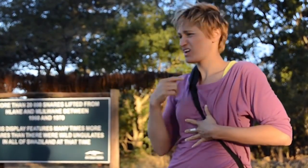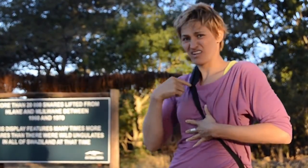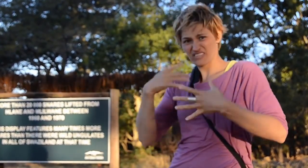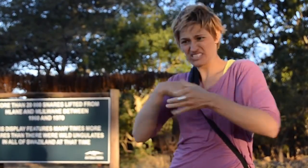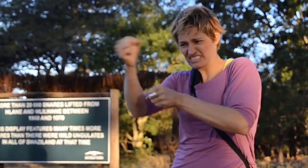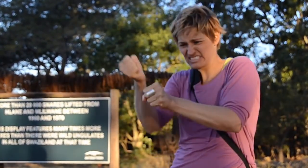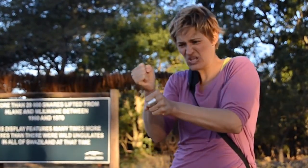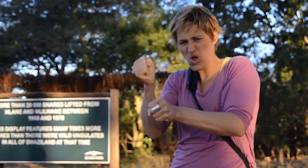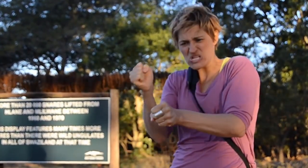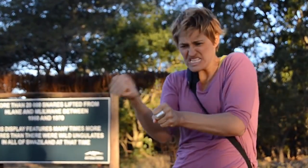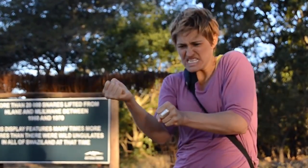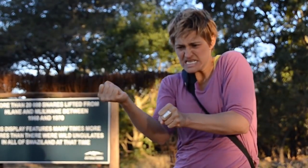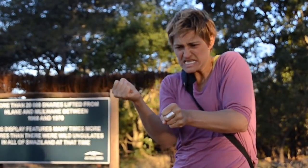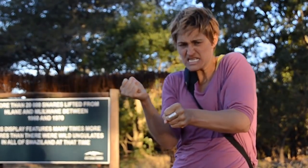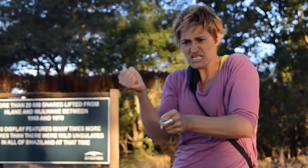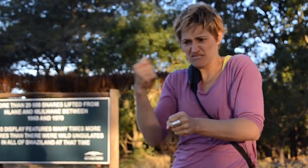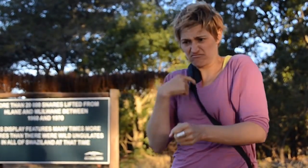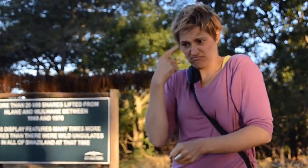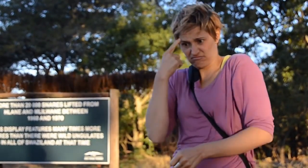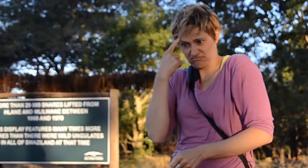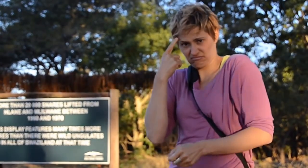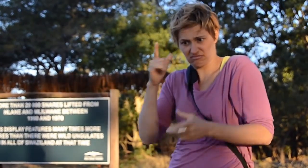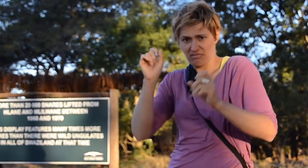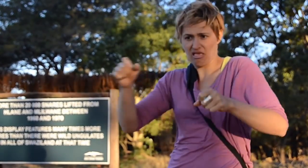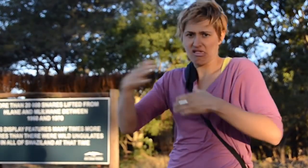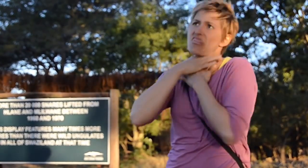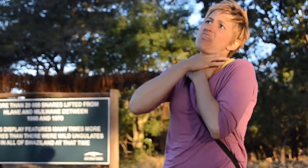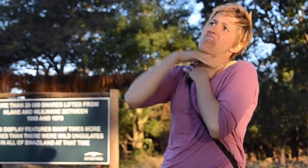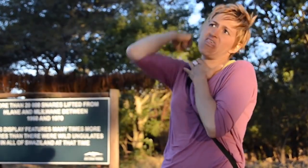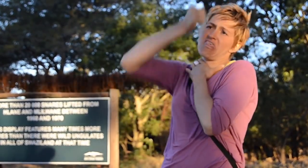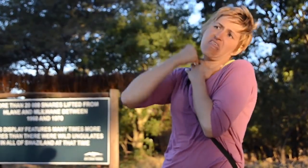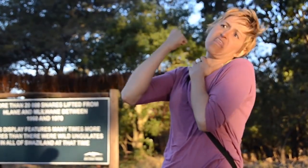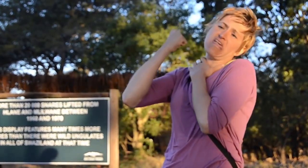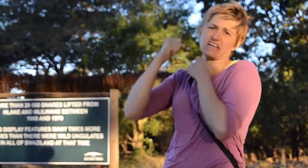trap and could imagine the poor animal dying,